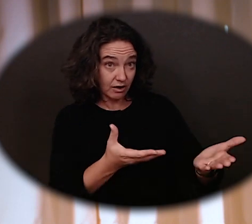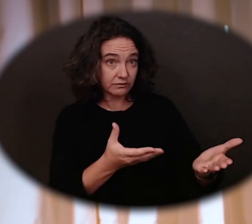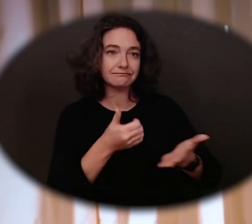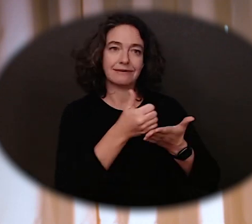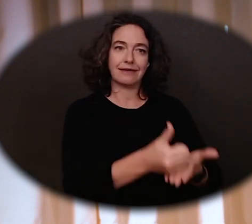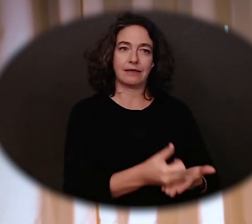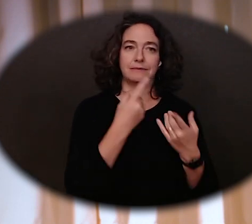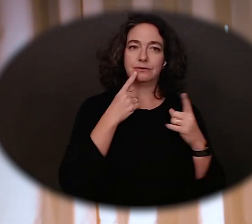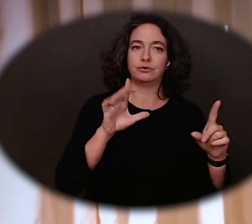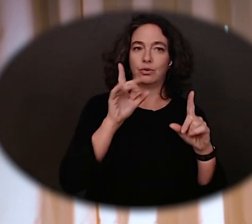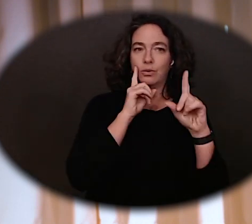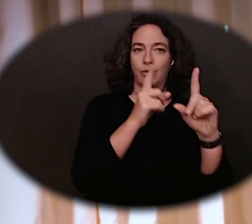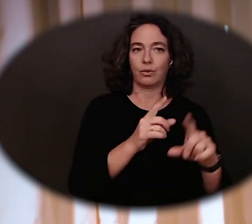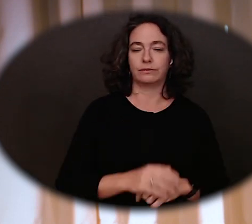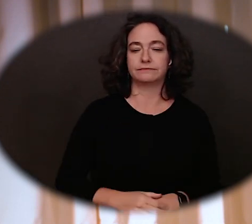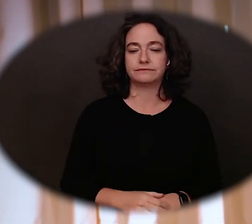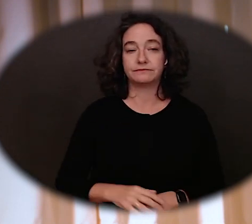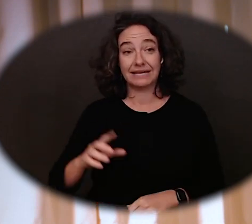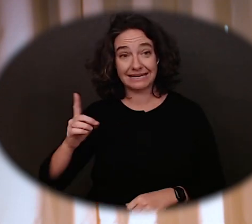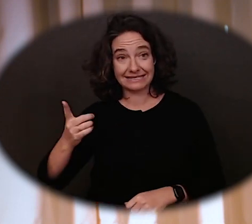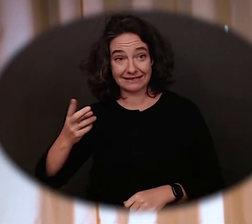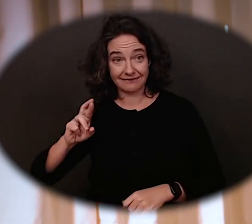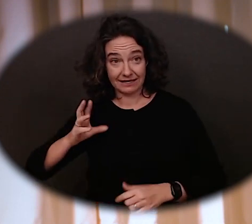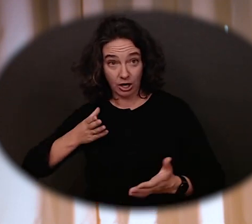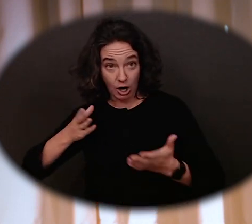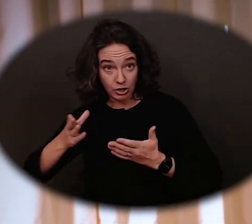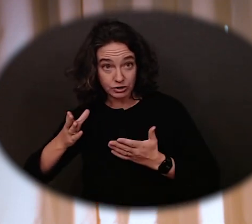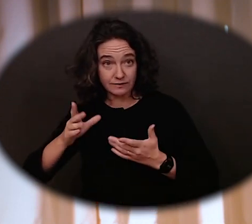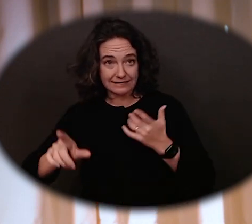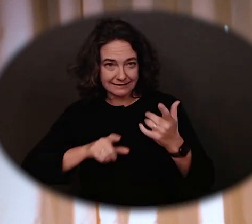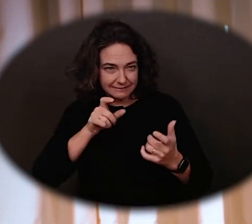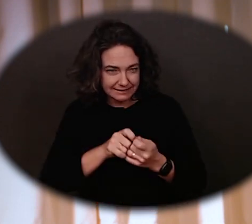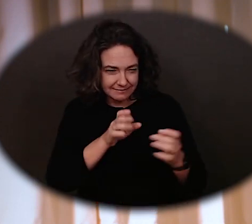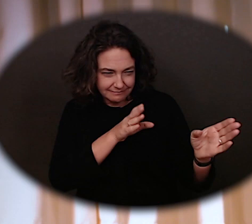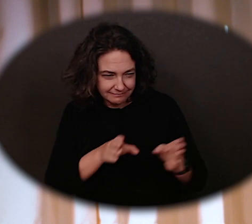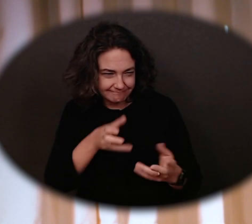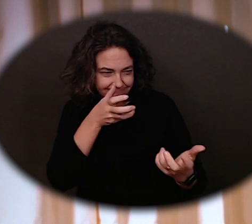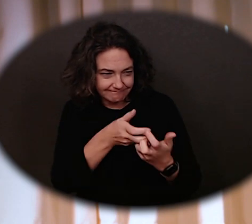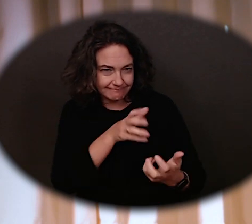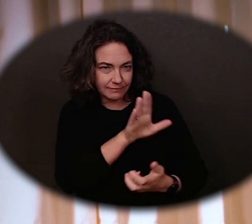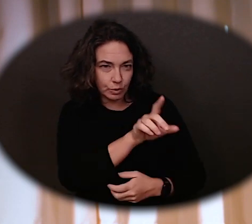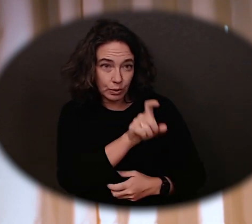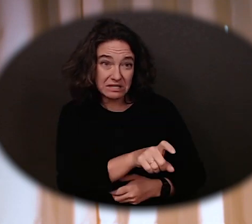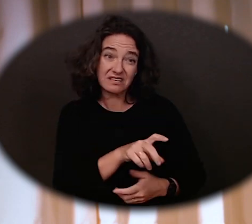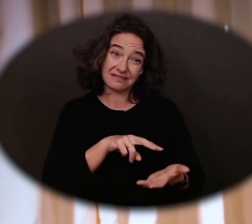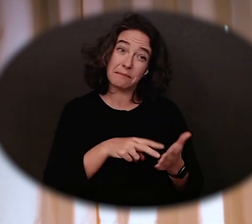Since DVR services are customized to fit your individual needs, this process may take some time.